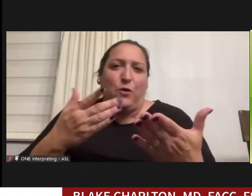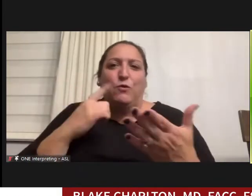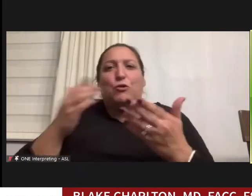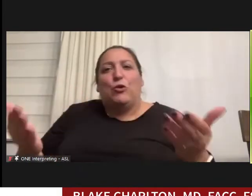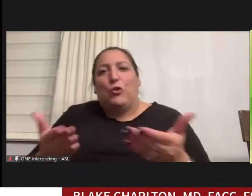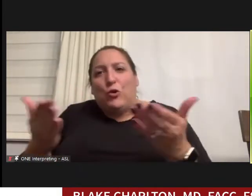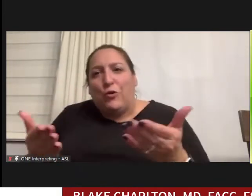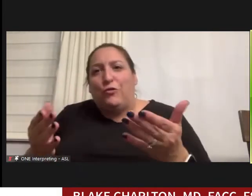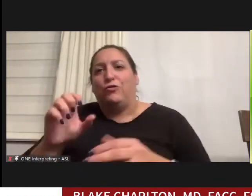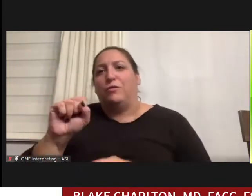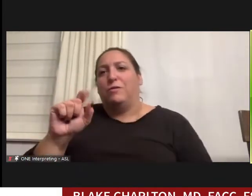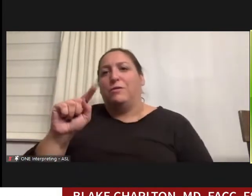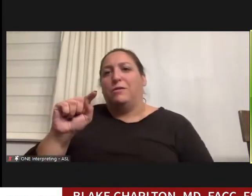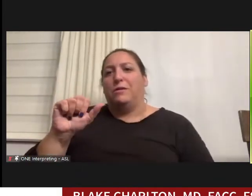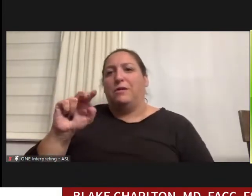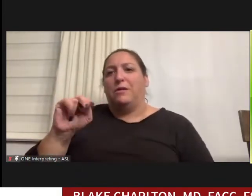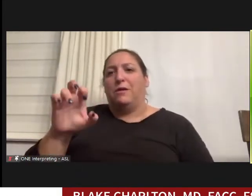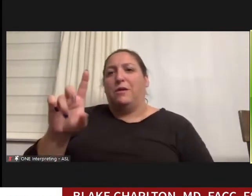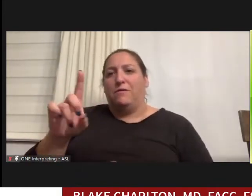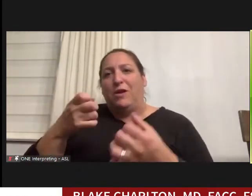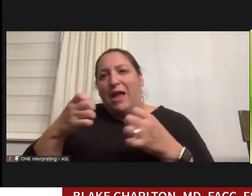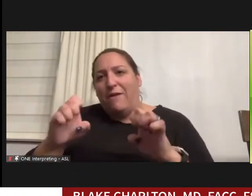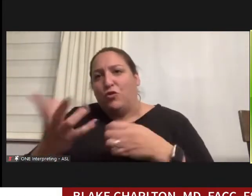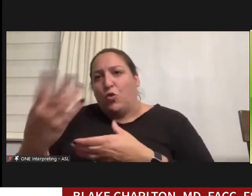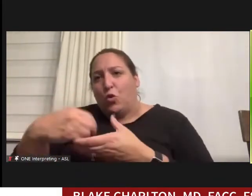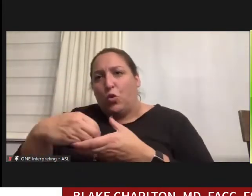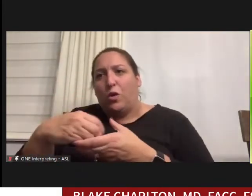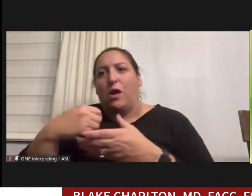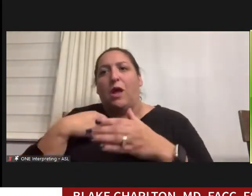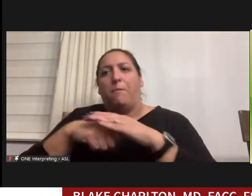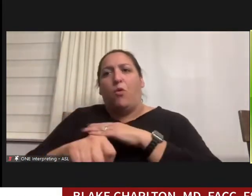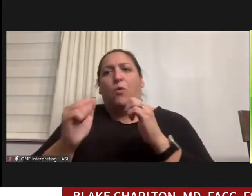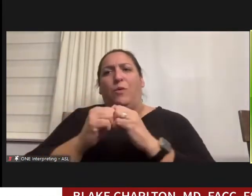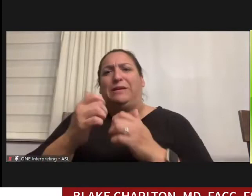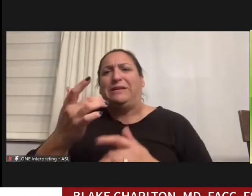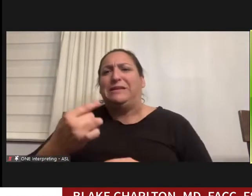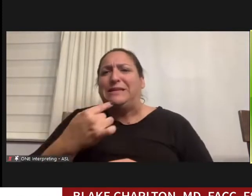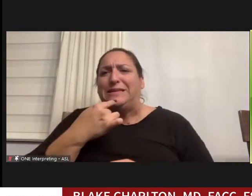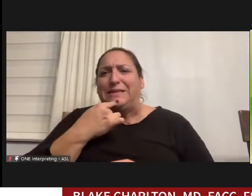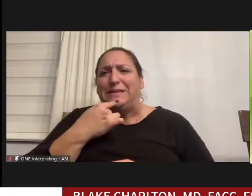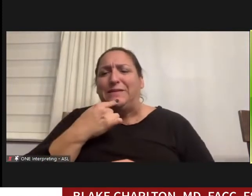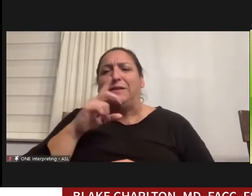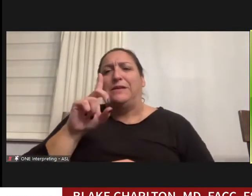be inclusive pick up after I was born with a very severe form of dyslexia. I rode the short